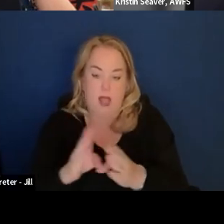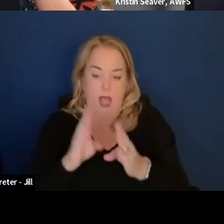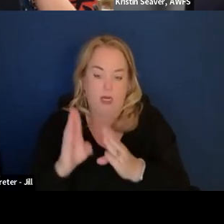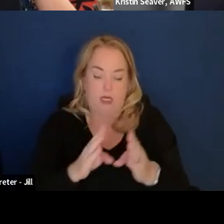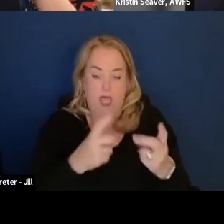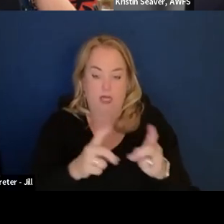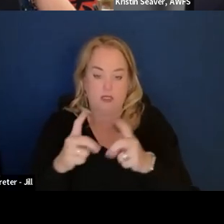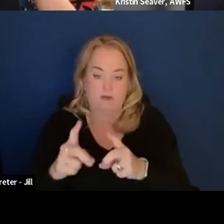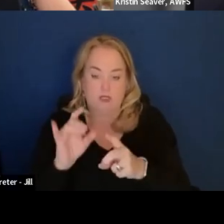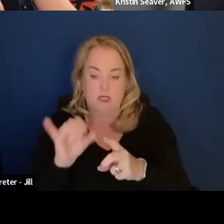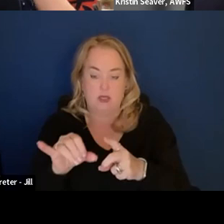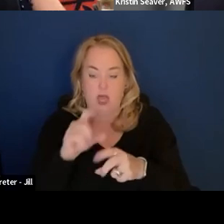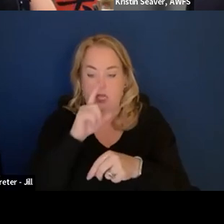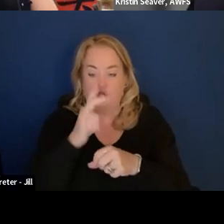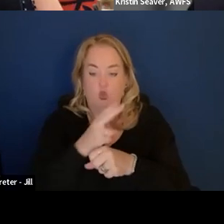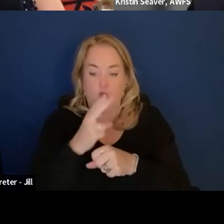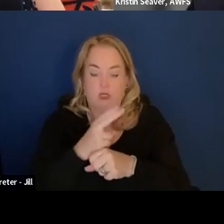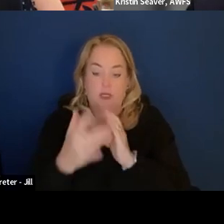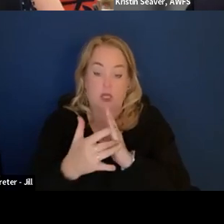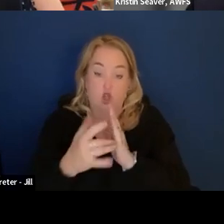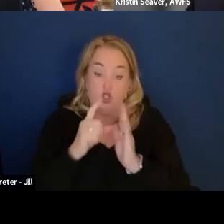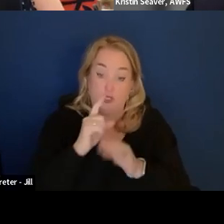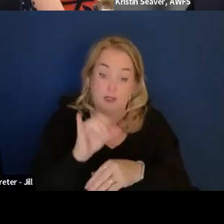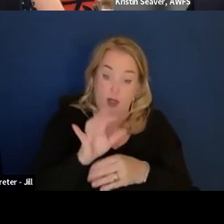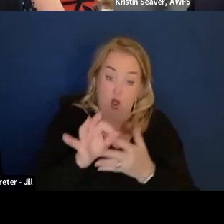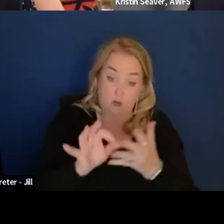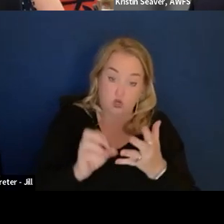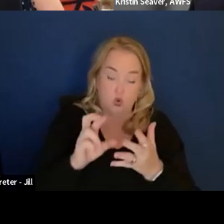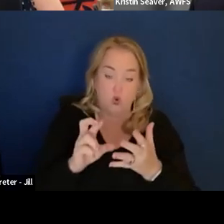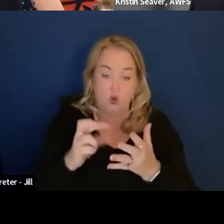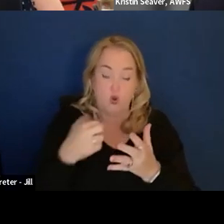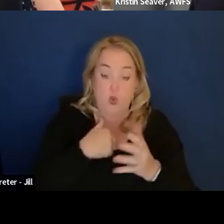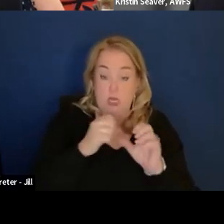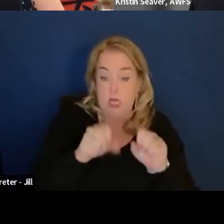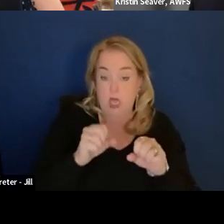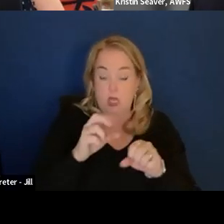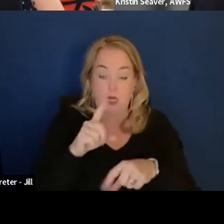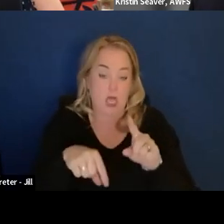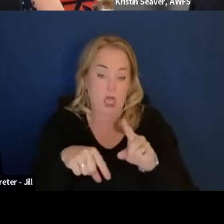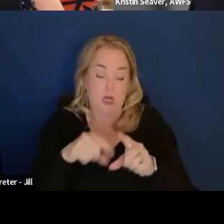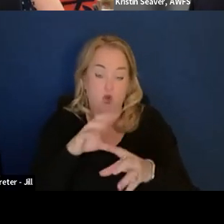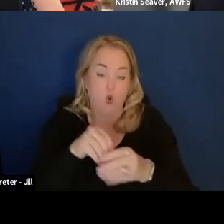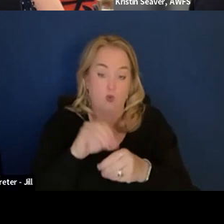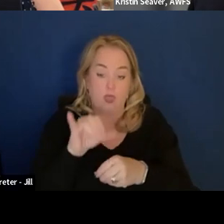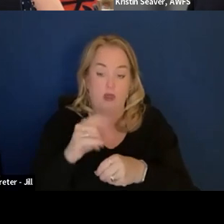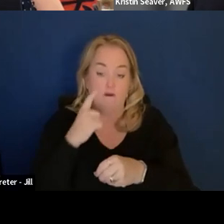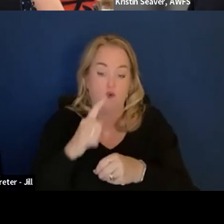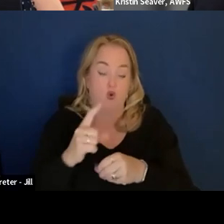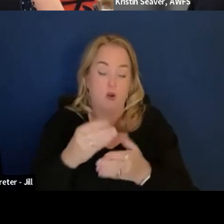And like technology is an option and doing what we can do and somehow incorporated as far as the procurement technology that is used at GSA.